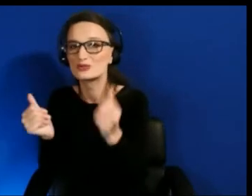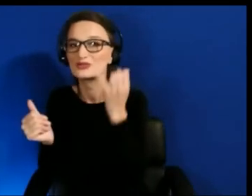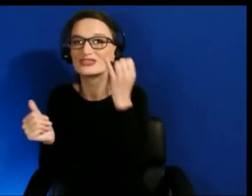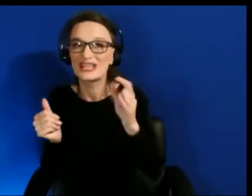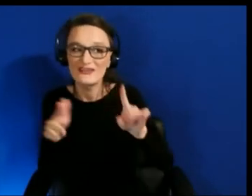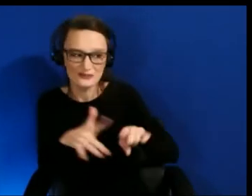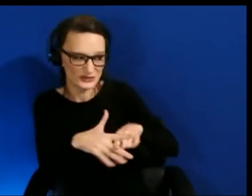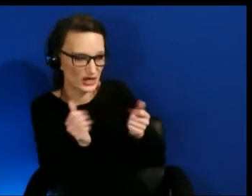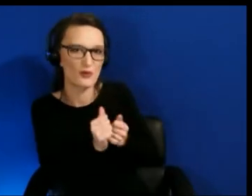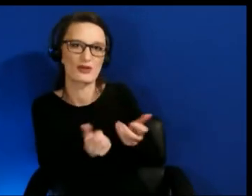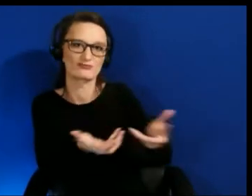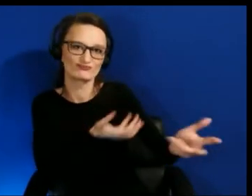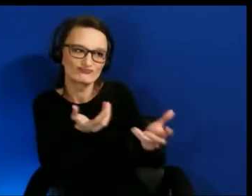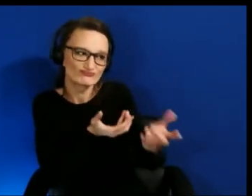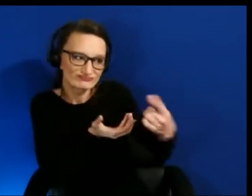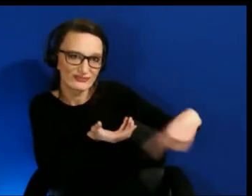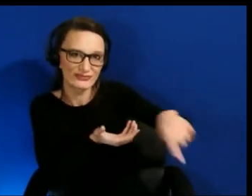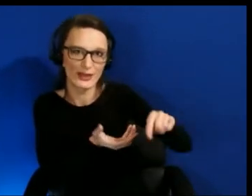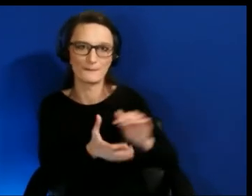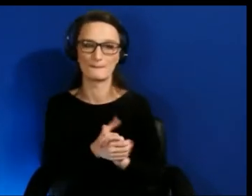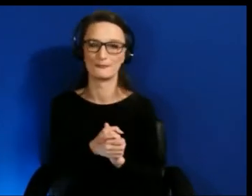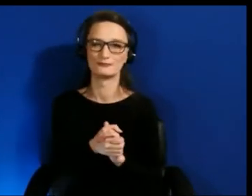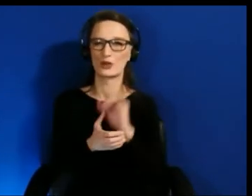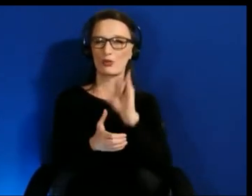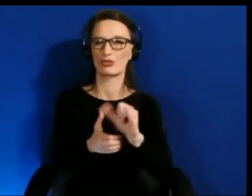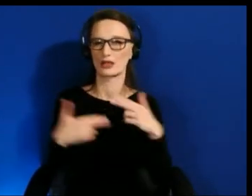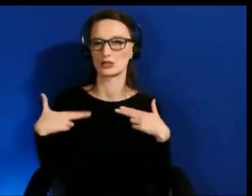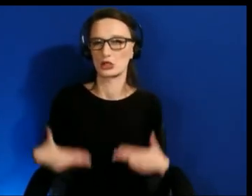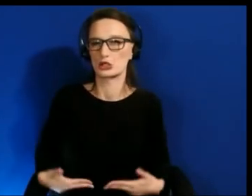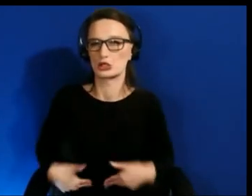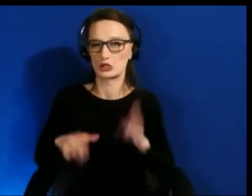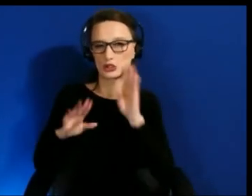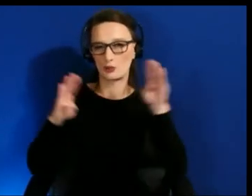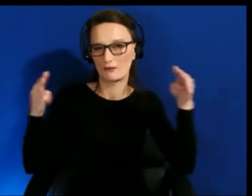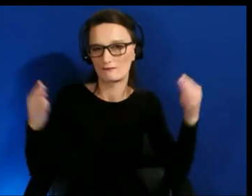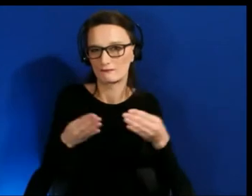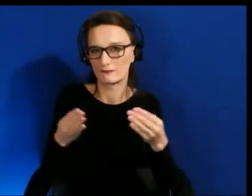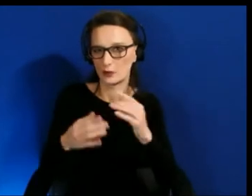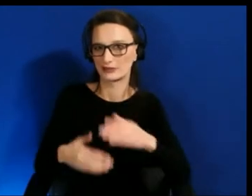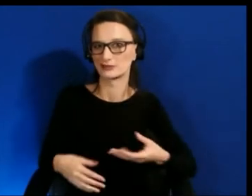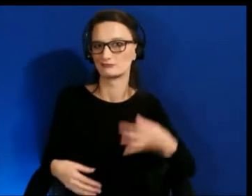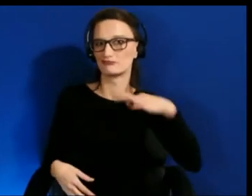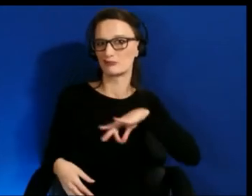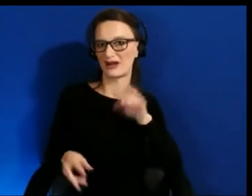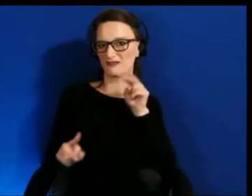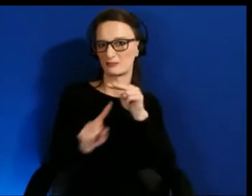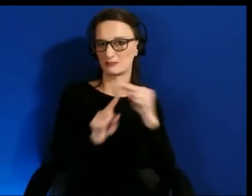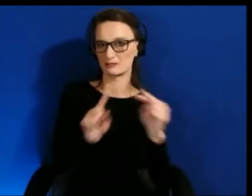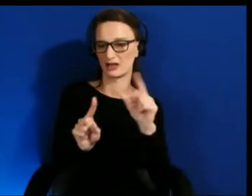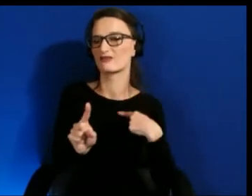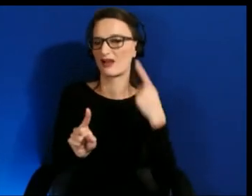So that's the human centered gain perspective and I believe we can gain a lot from that. Yeah.